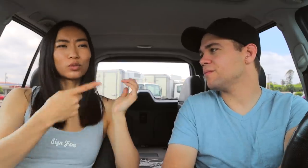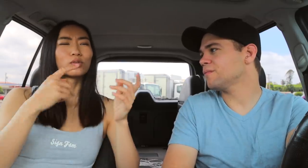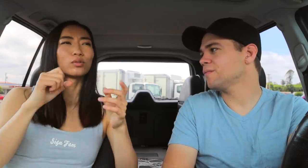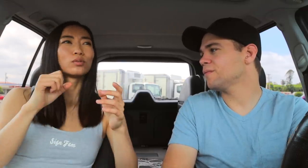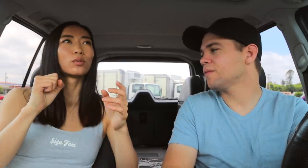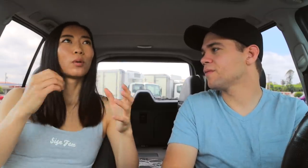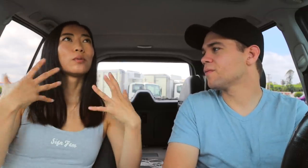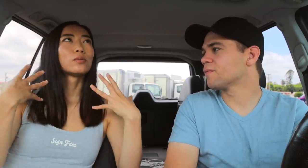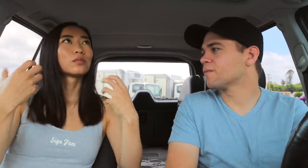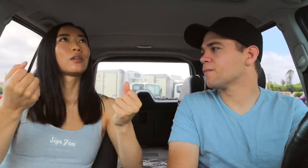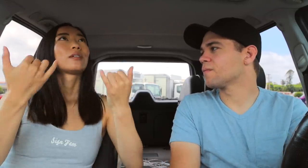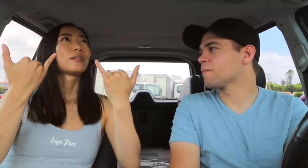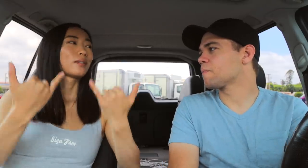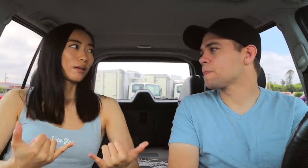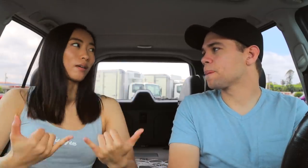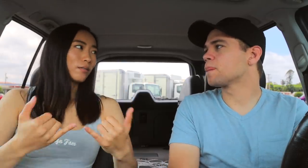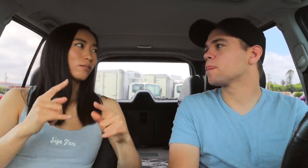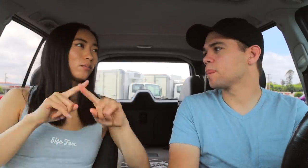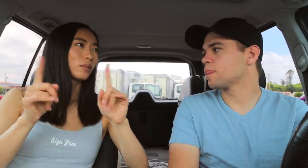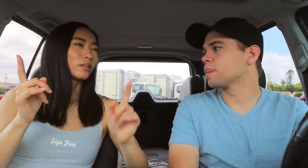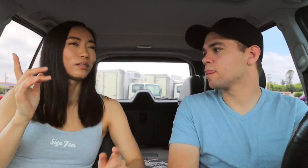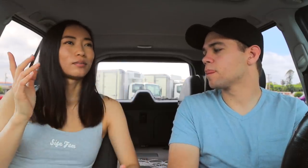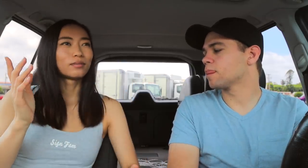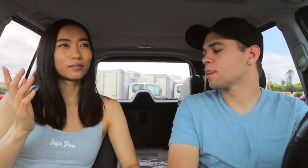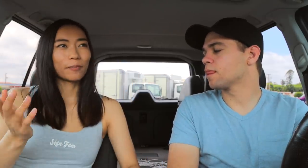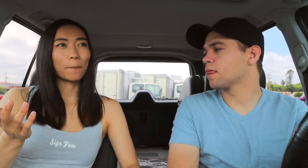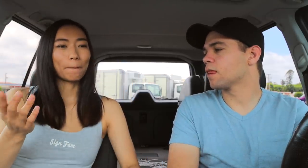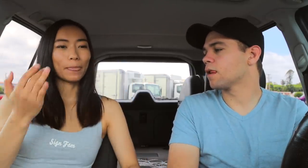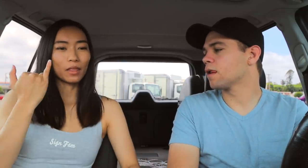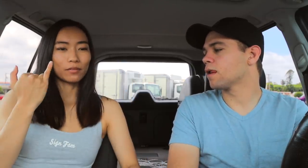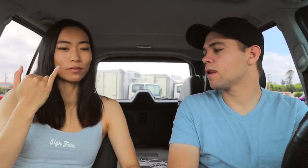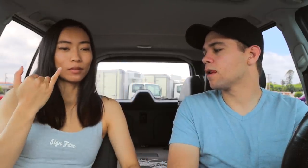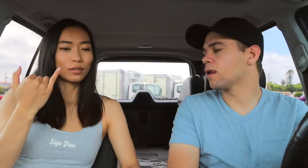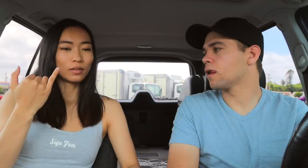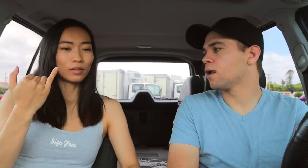We're so strong now, but...